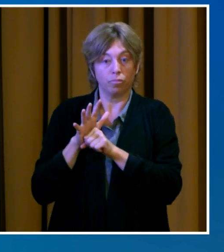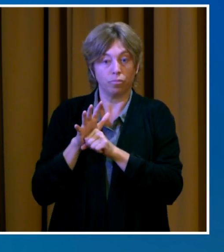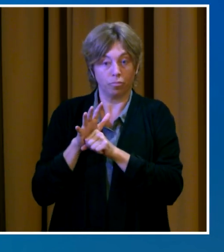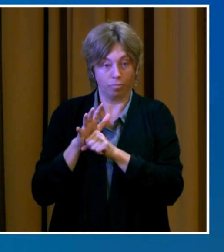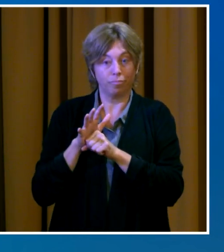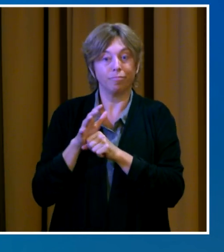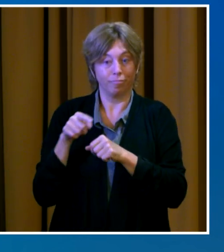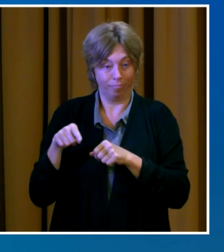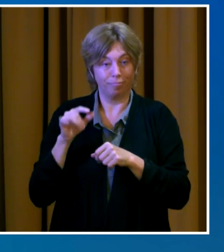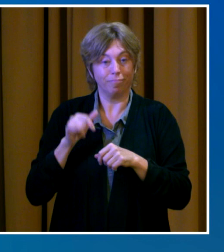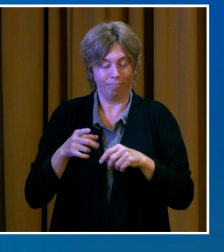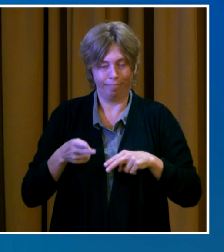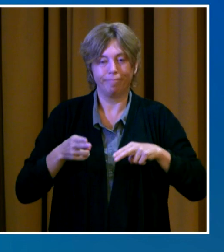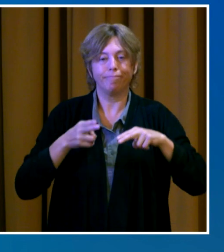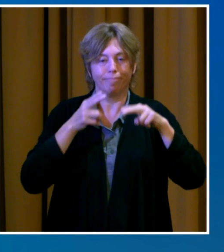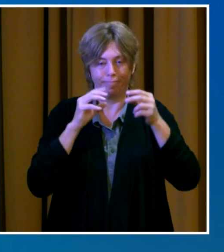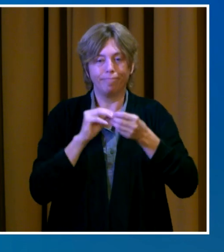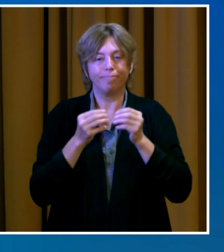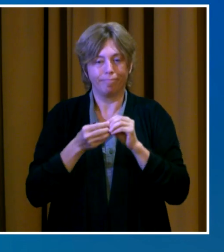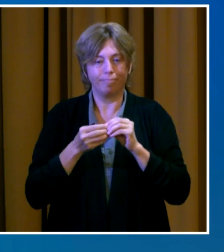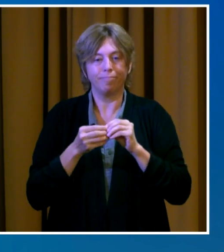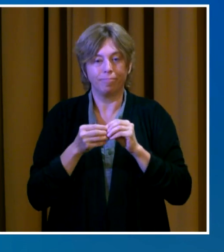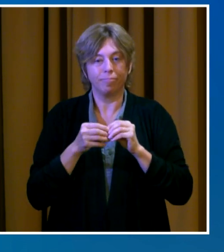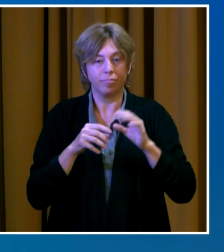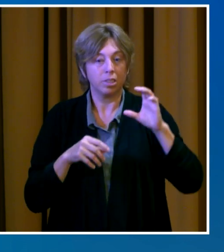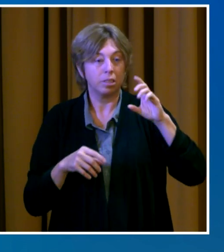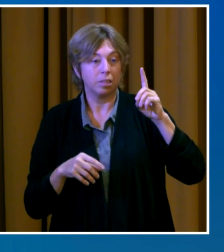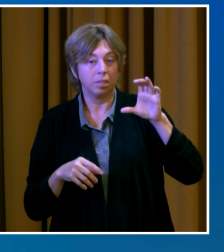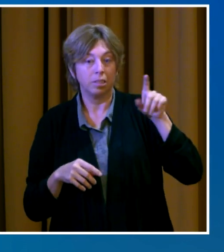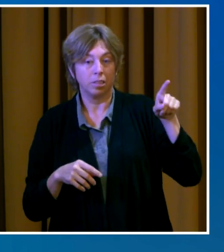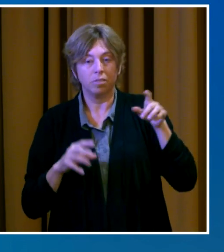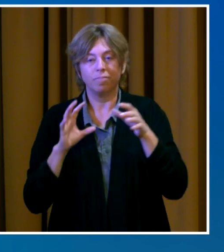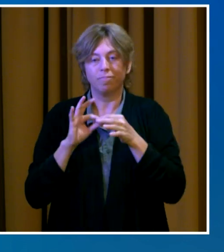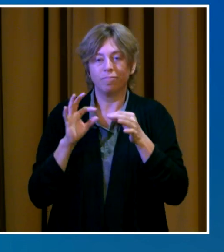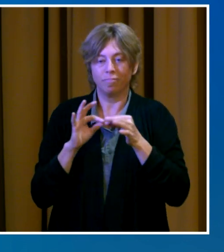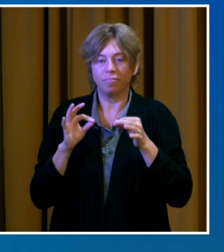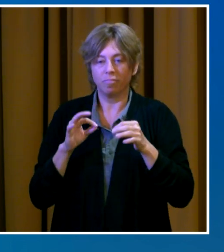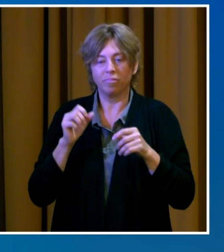everyone, regardless of vaccination status, resume